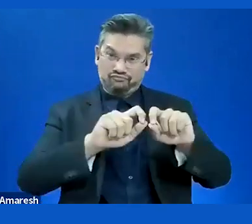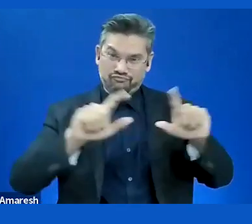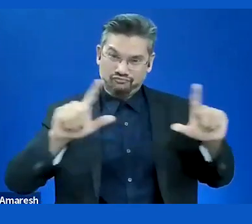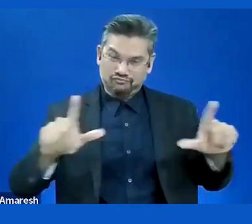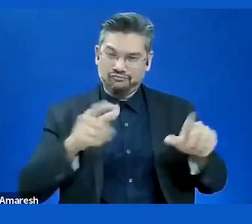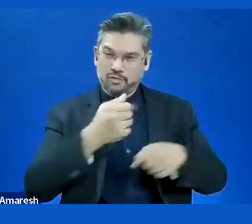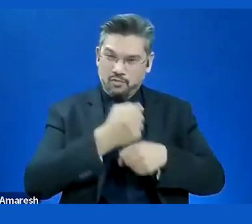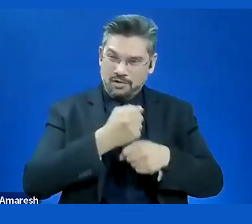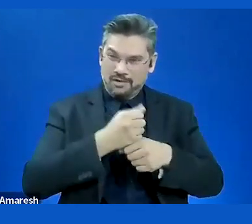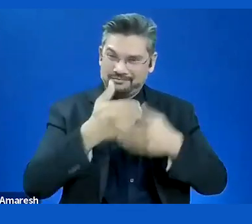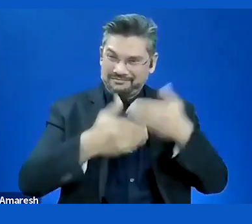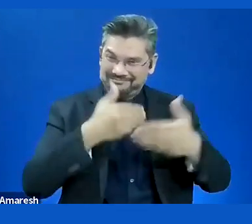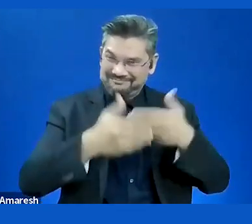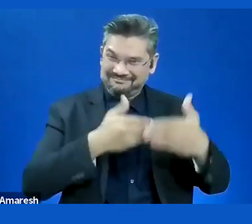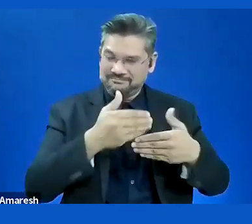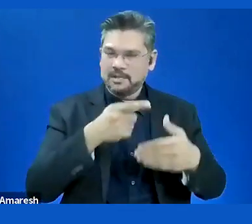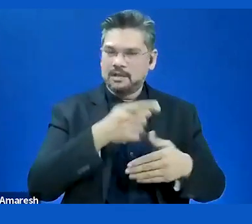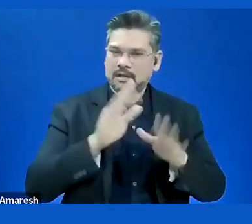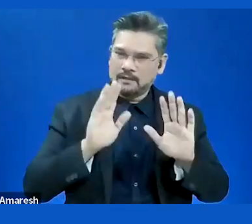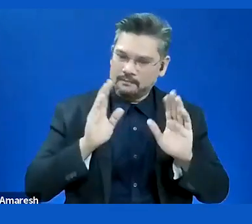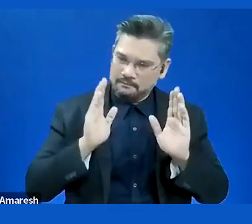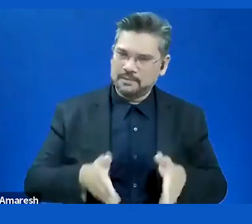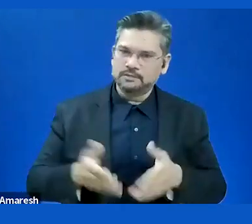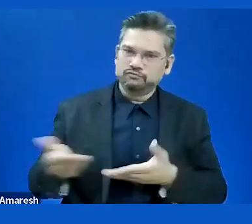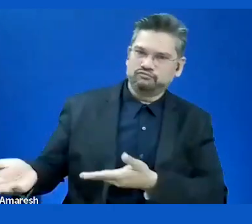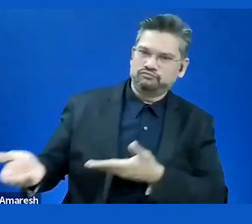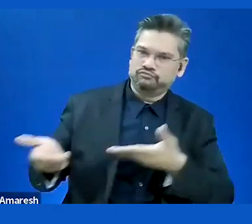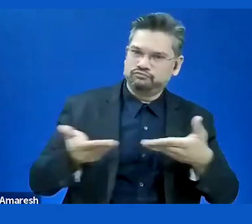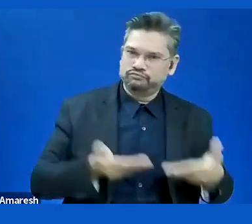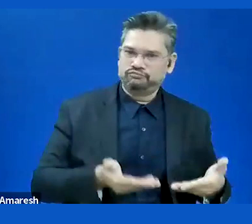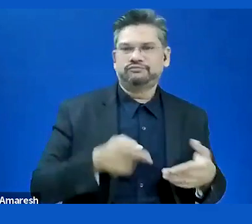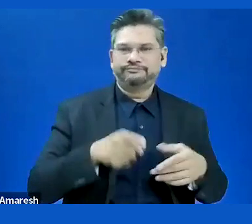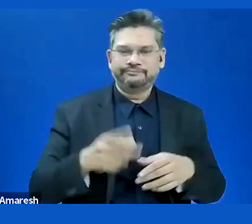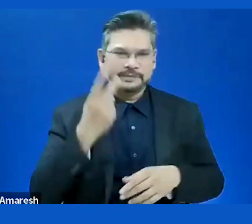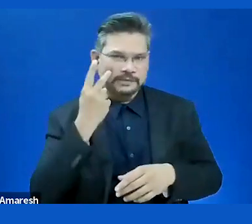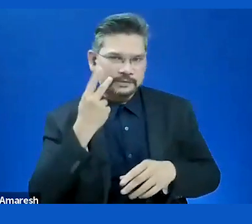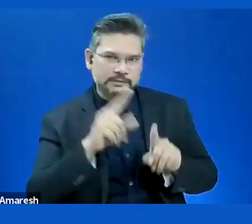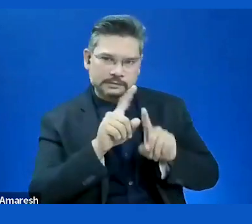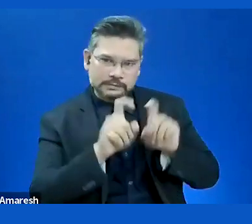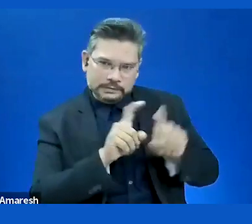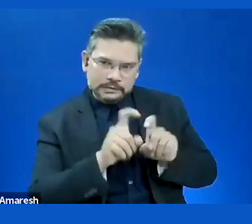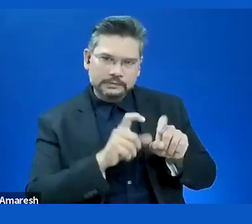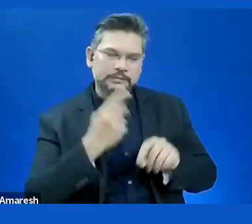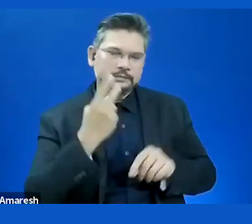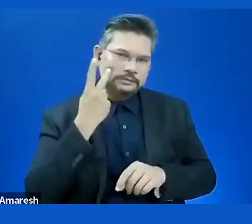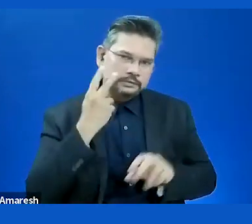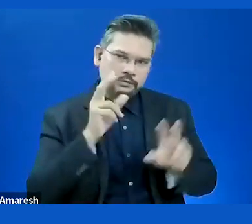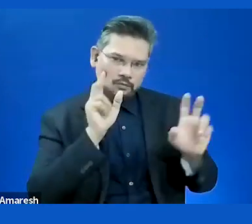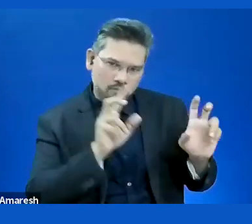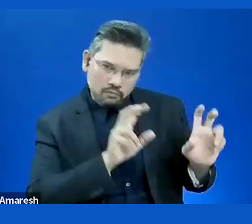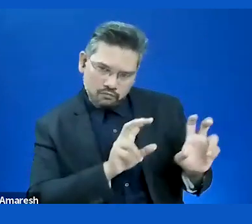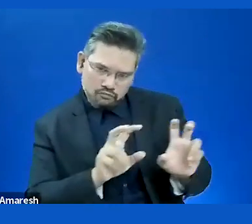and requirements to testing and monitoring. Finally, I want to give you an excellent example